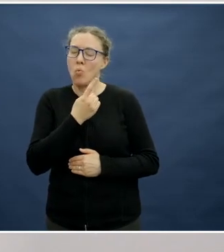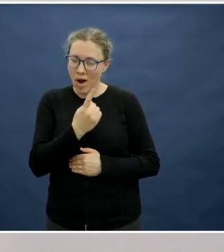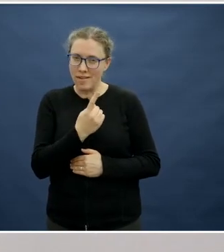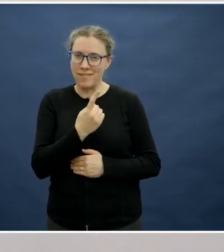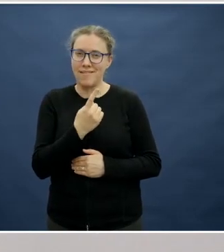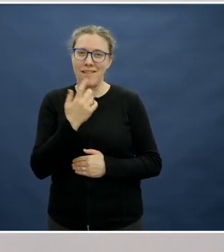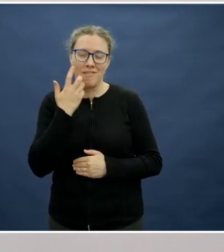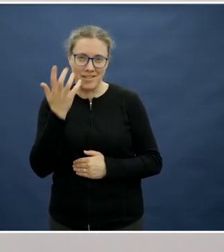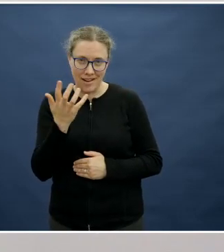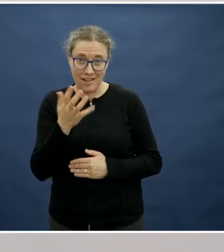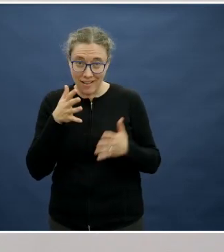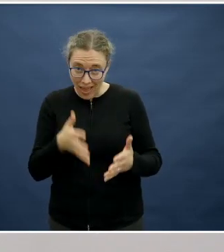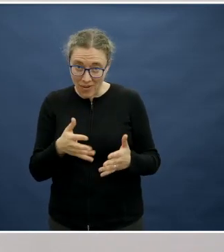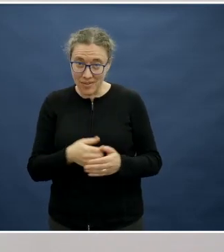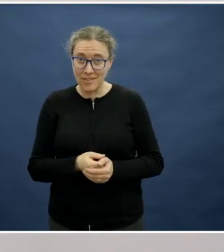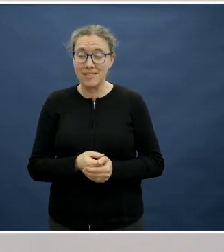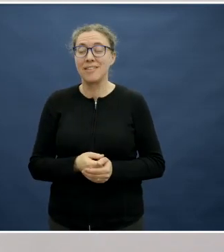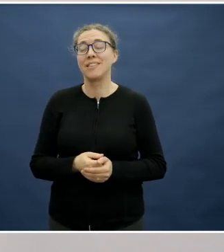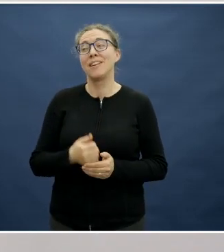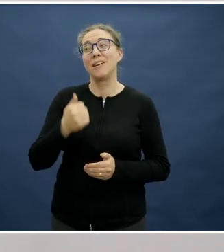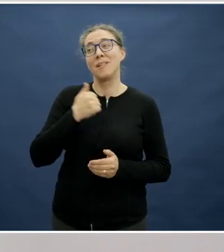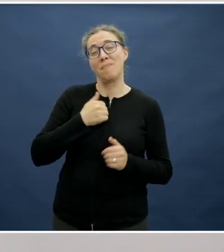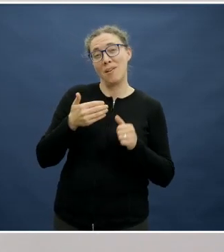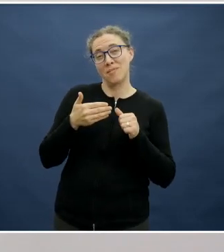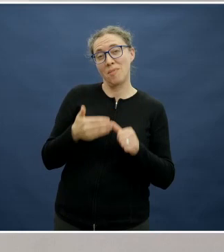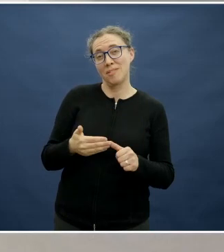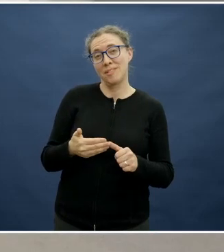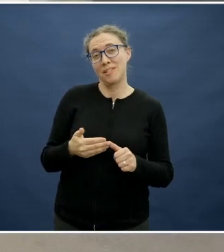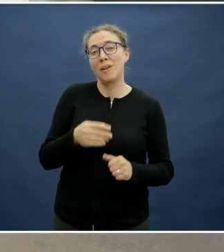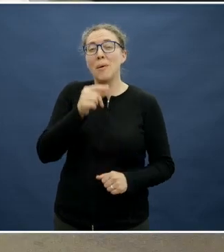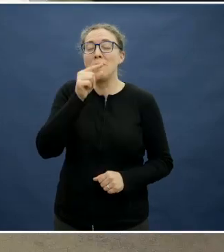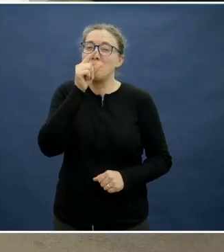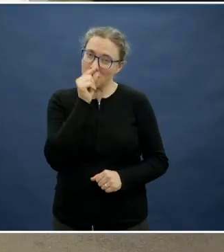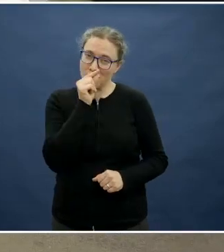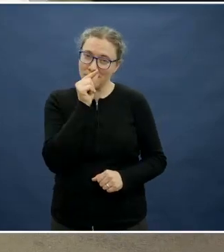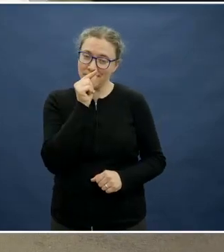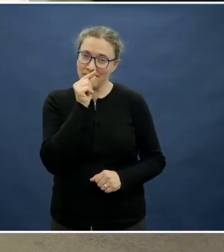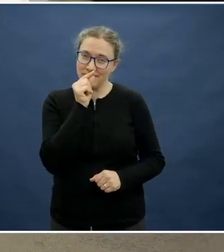My response to that is: possibly.